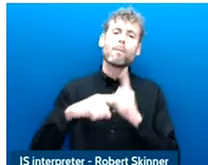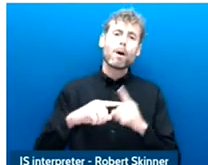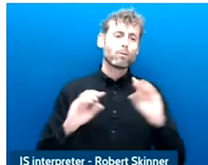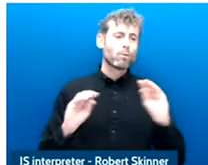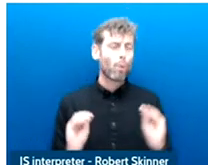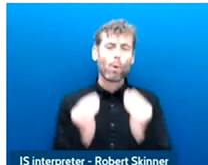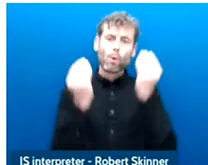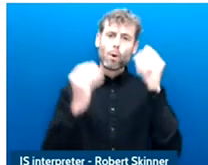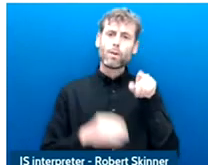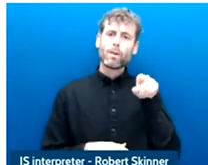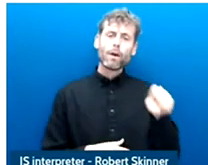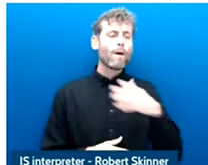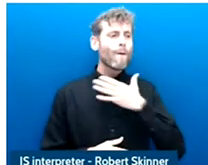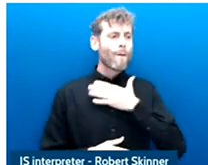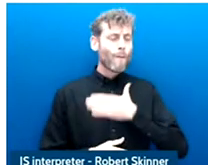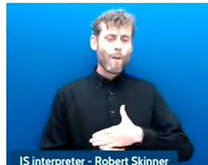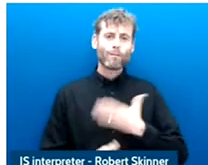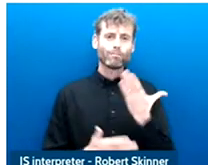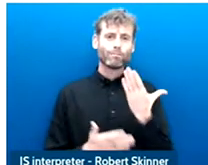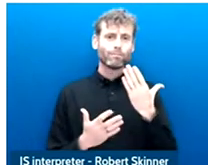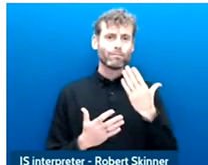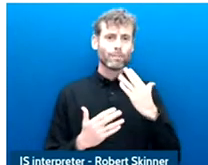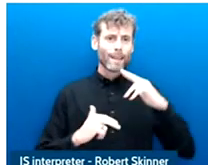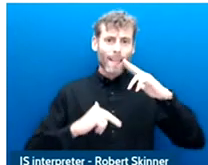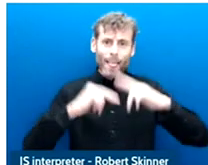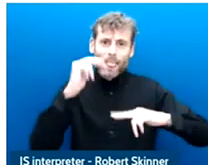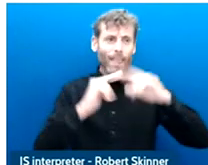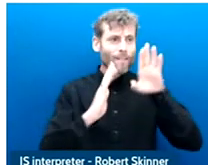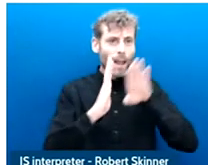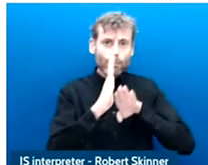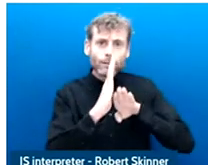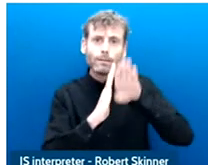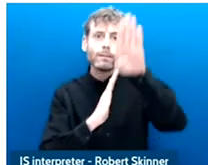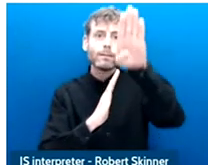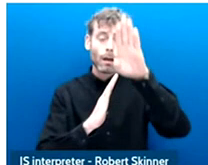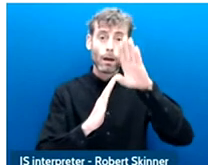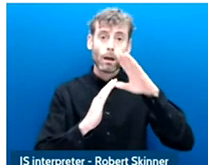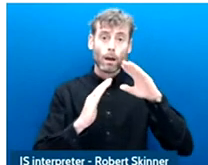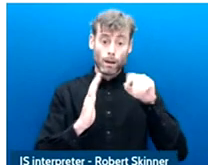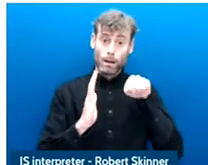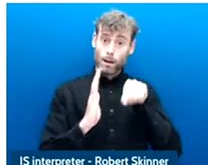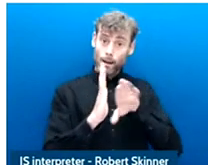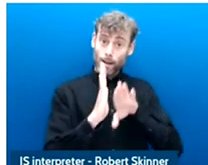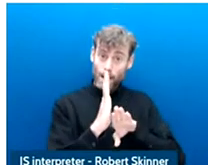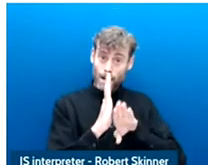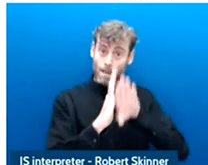So youth has a unique perspective and they expect to be equal partners in the exercises.